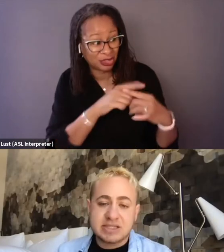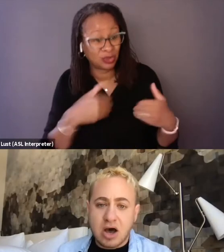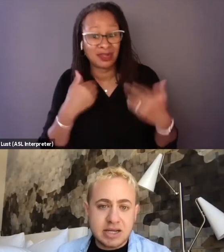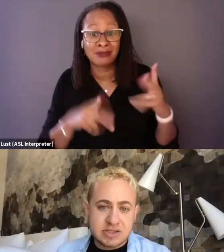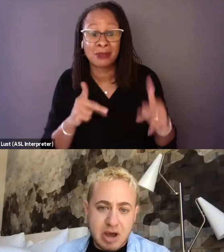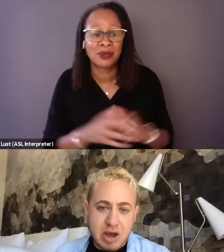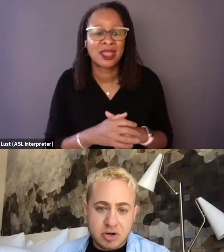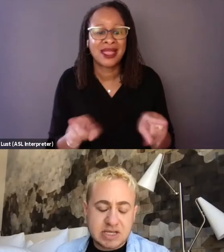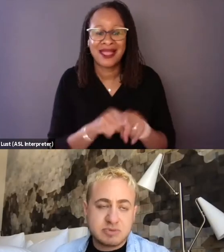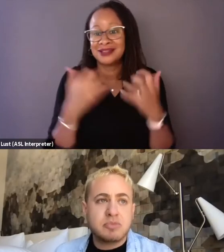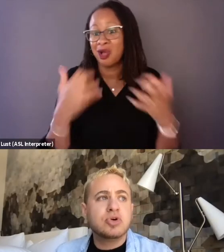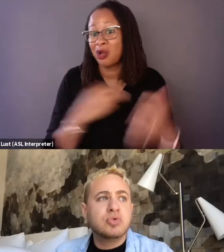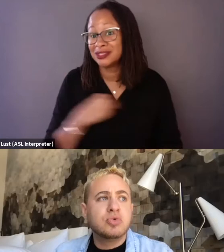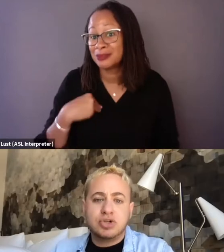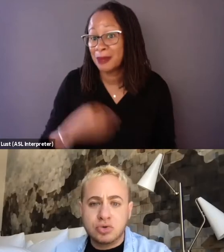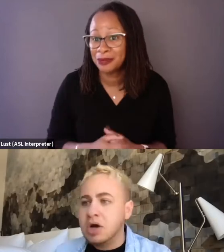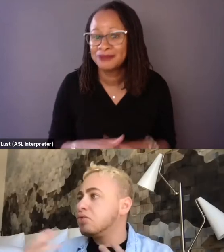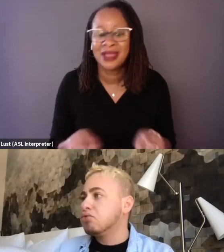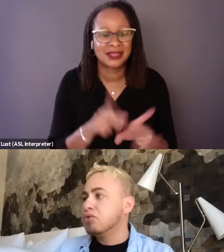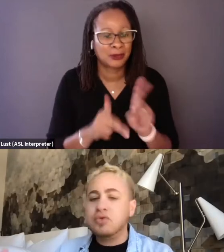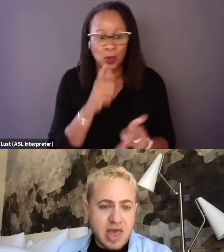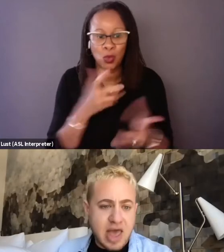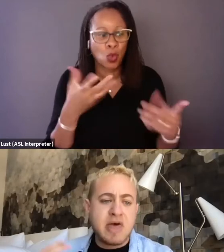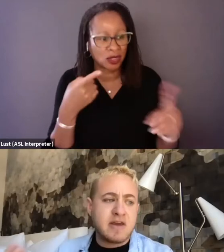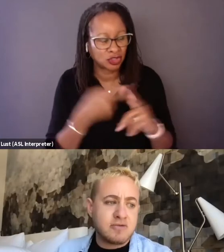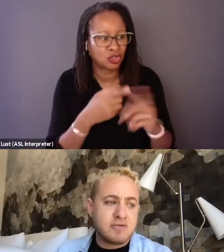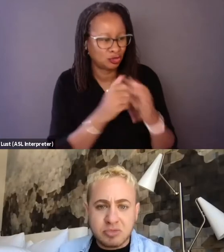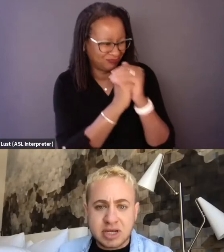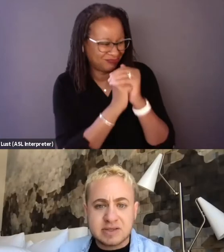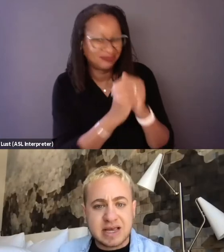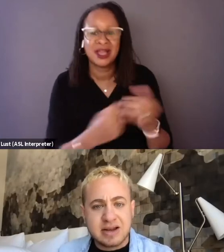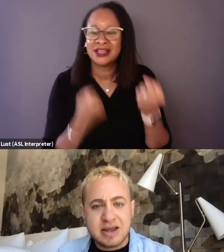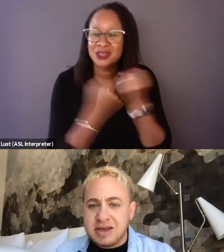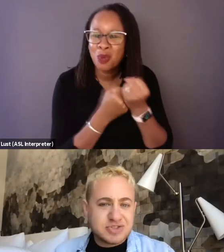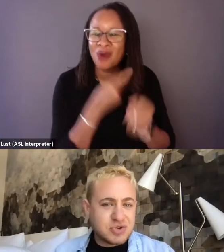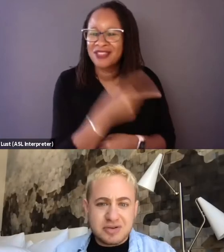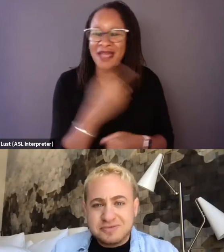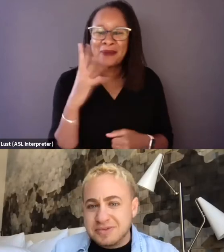as audience members, as people who want to root for them and their families and sort of